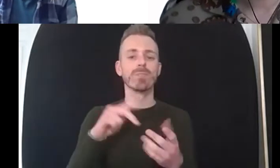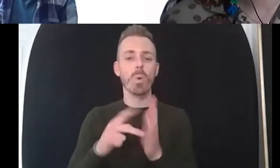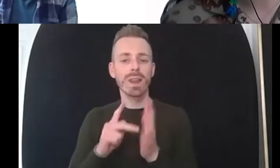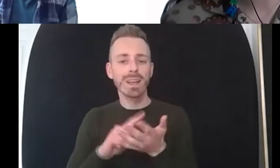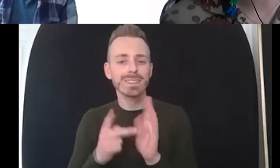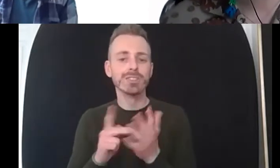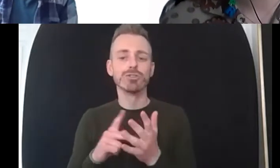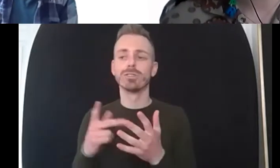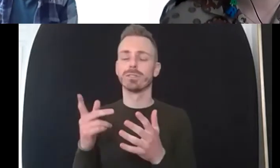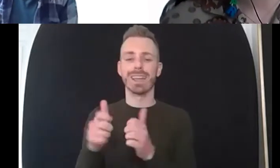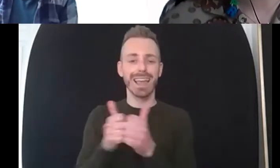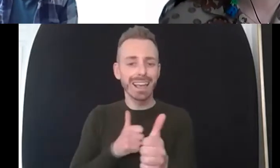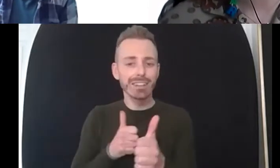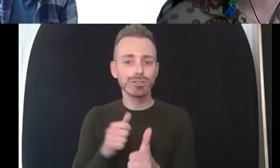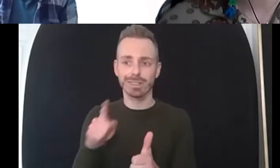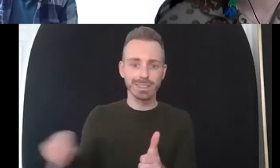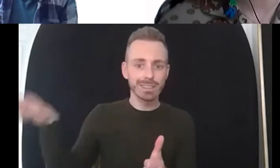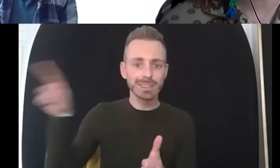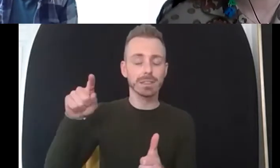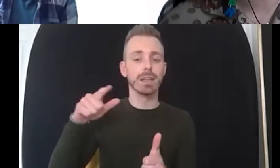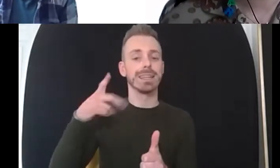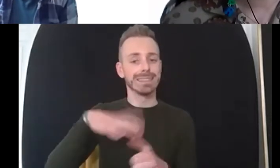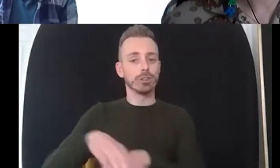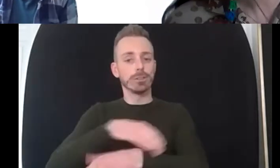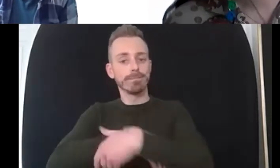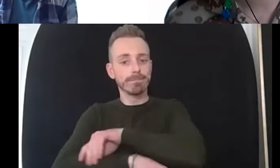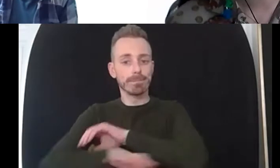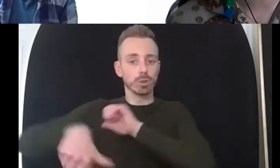in order to have those needs that are essential met and yeah what you're saying about the